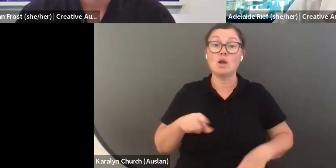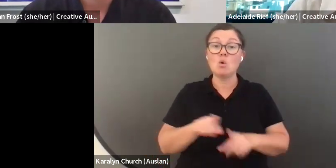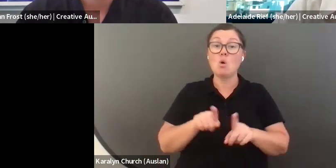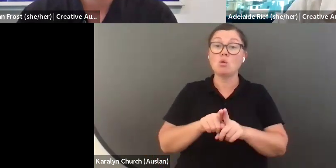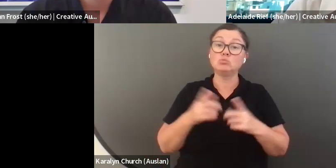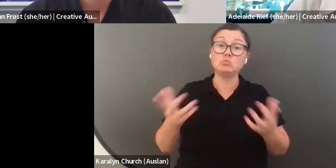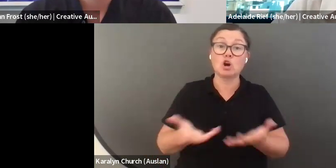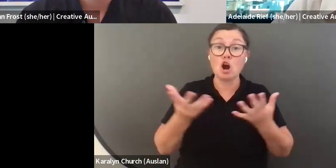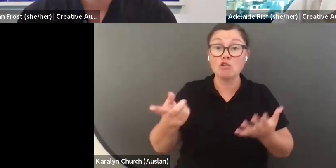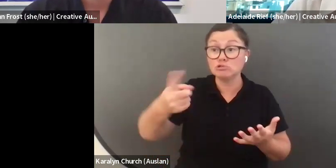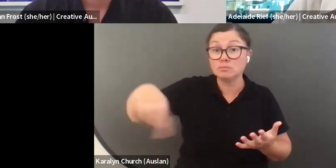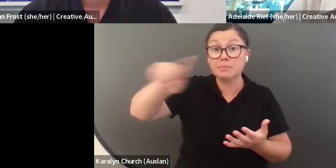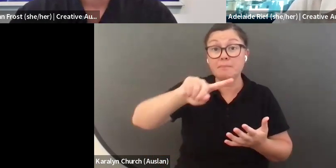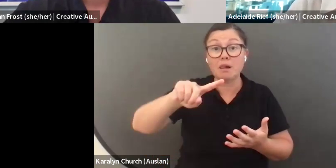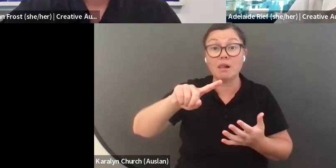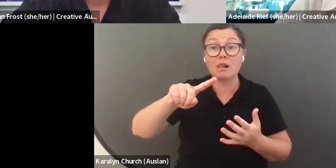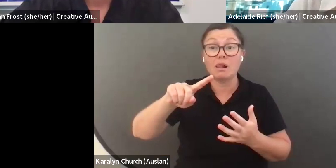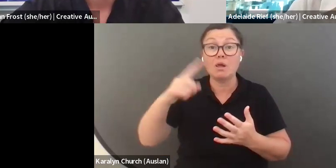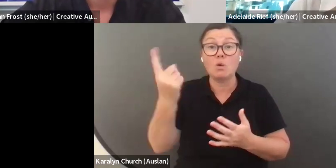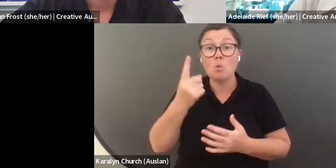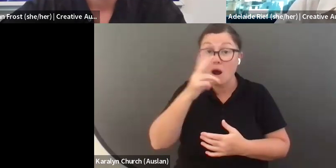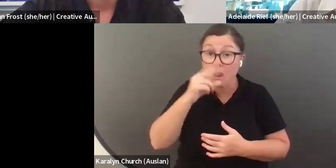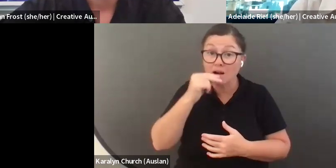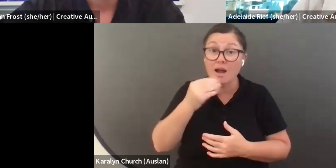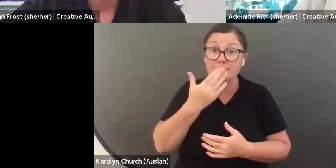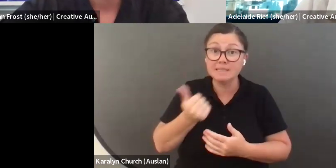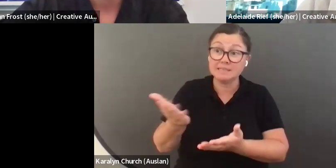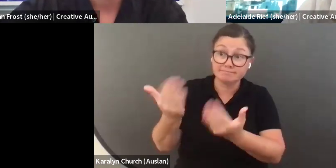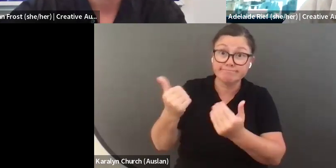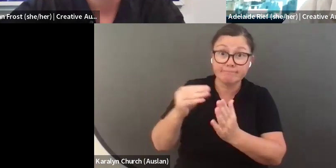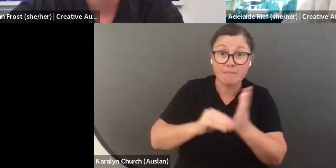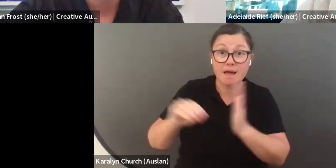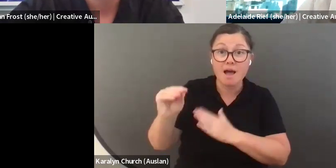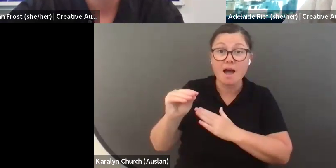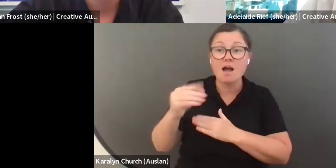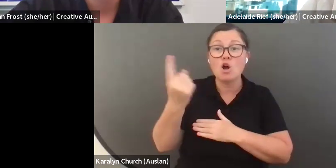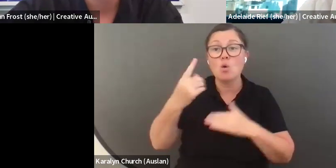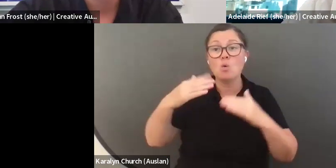one of those identified places, you can send us an email or book a session with us so we